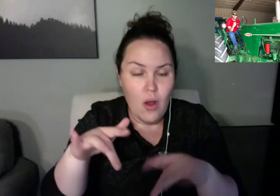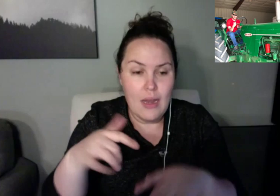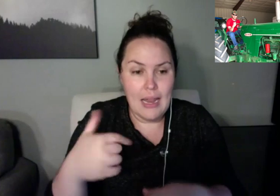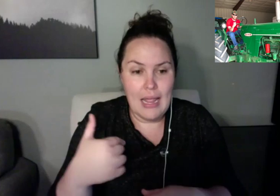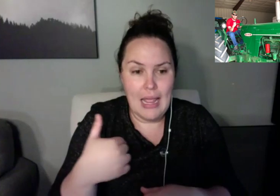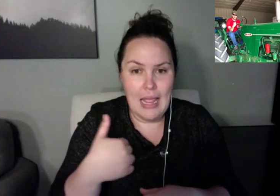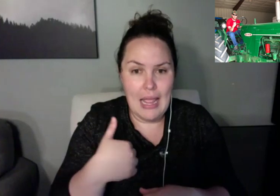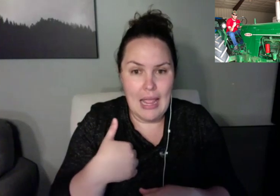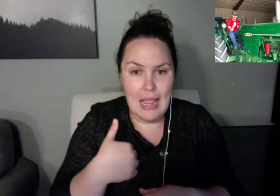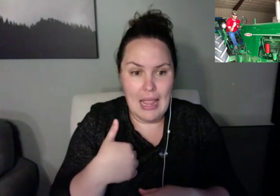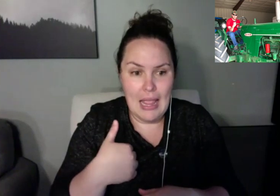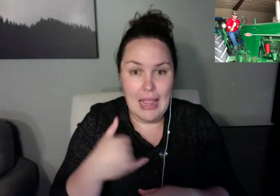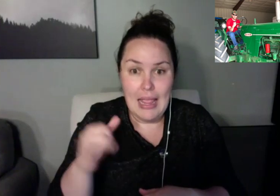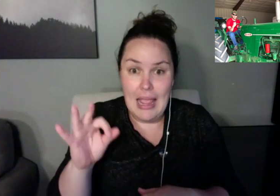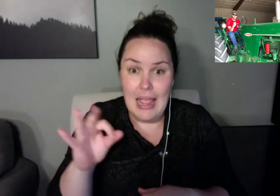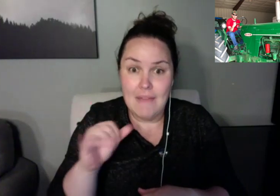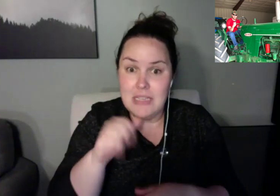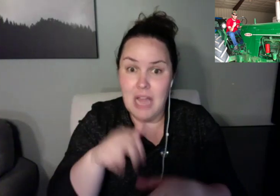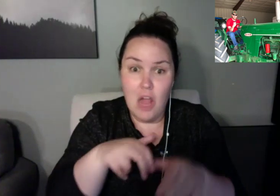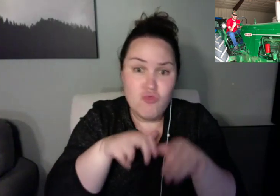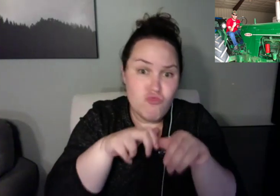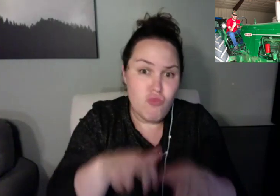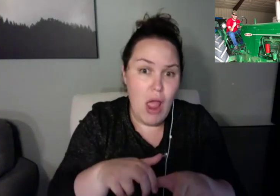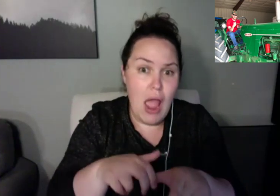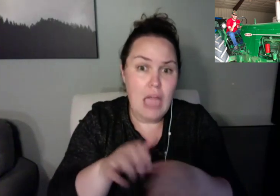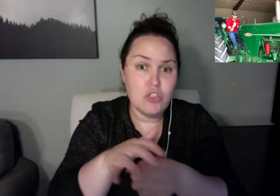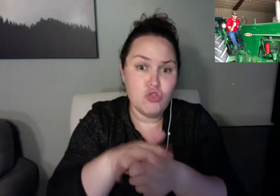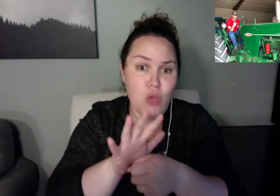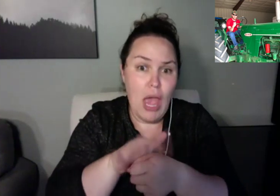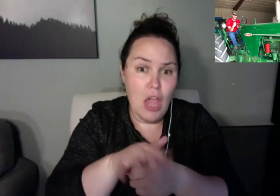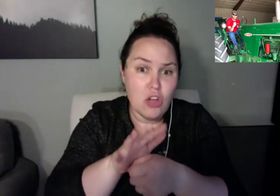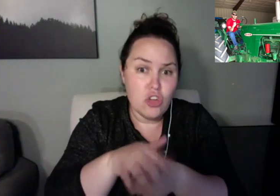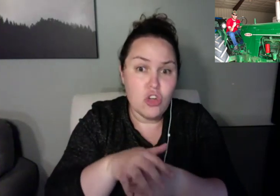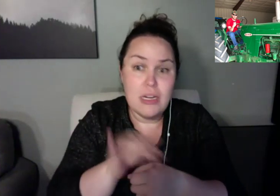So you're in southwest Iowa like by where Nebraska and South Dakota meet?